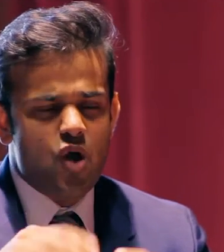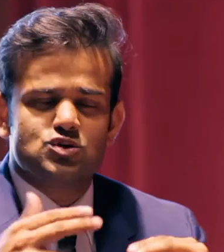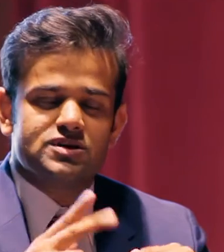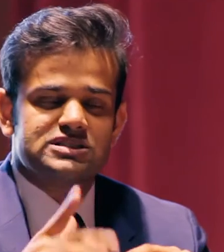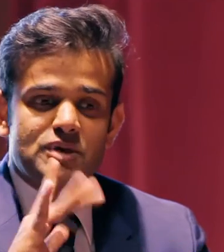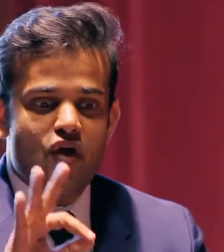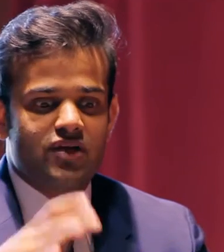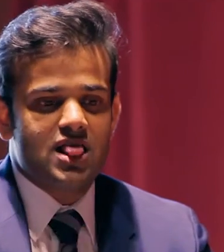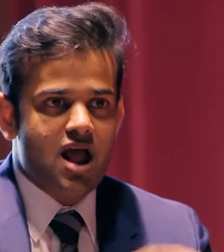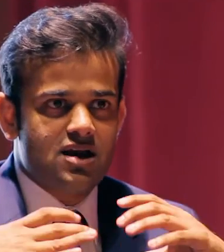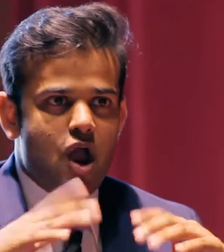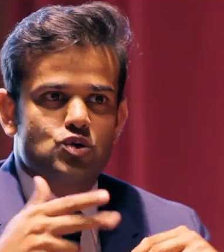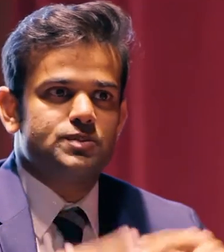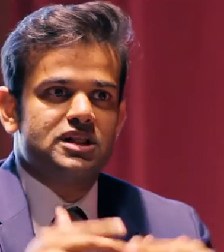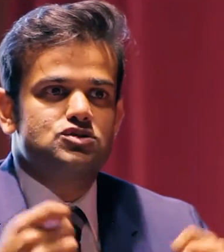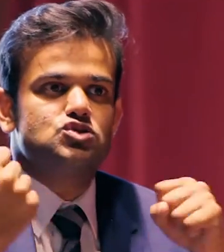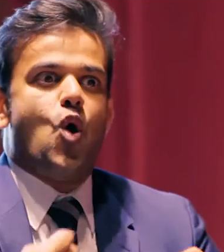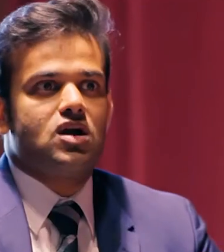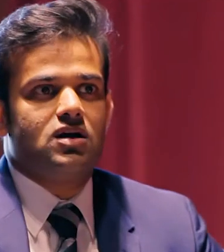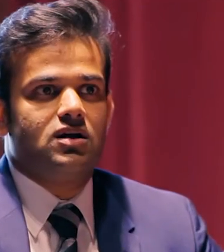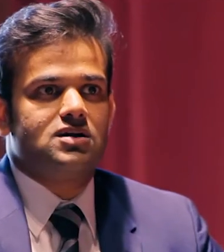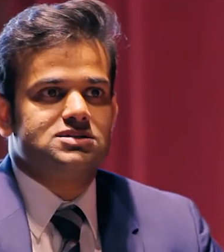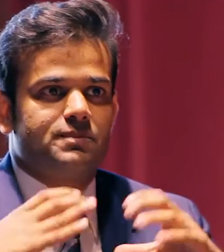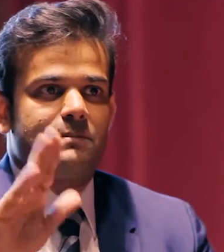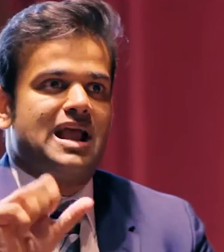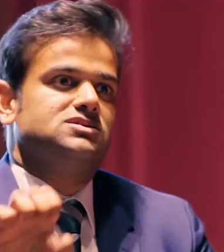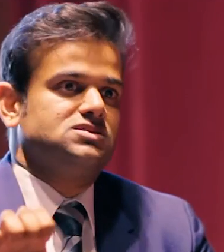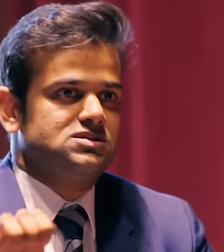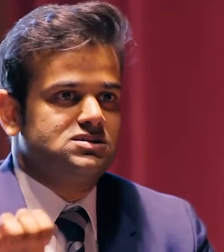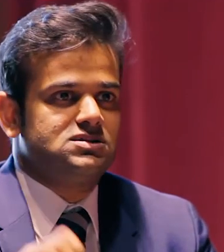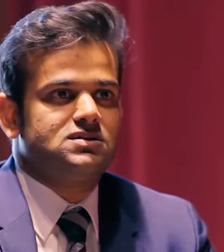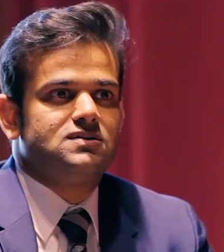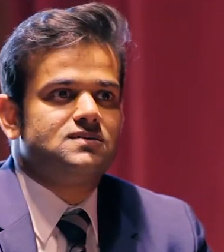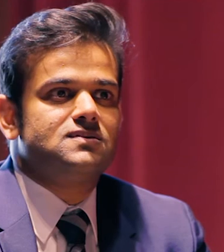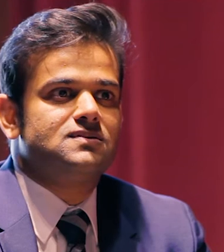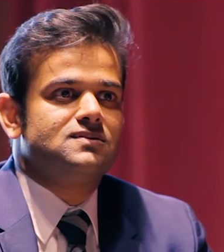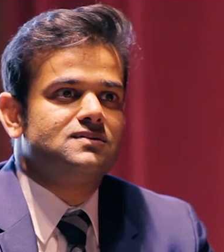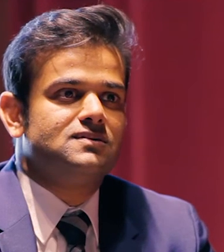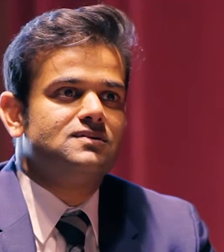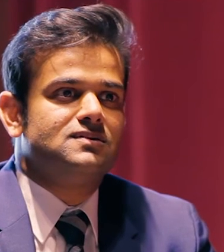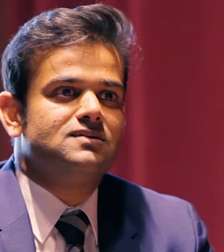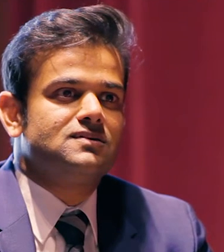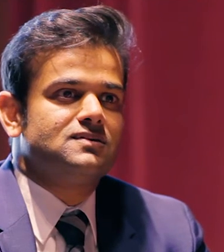[Vai] Wow, so, speaking of clients. You had to build a strong customer base.